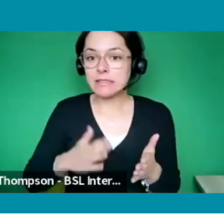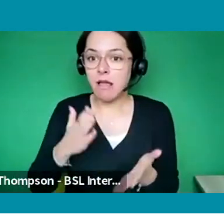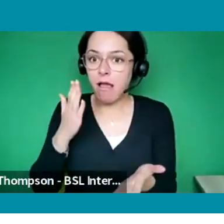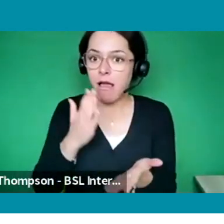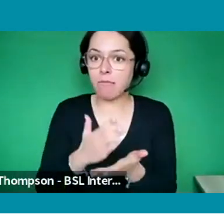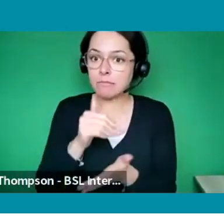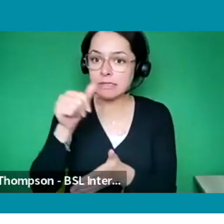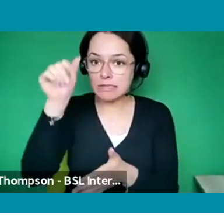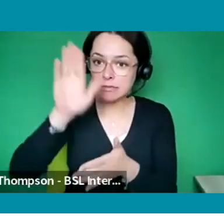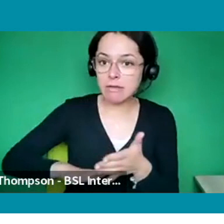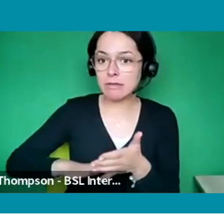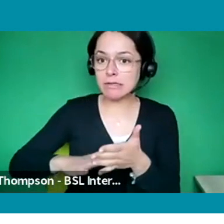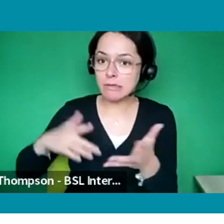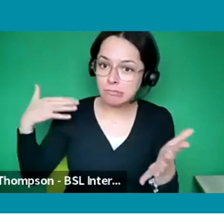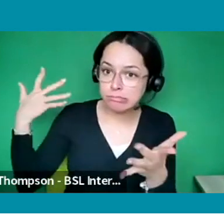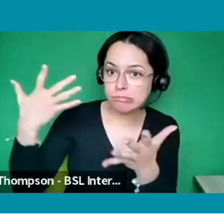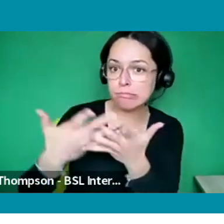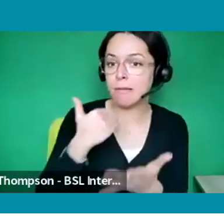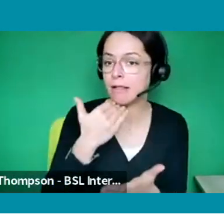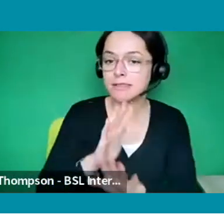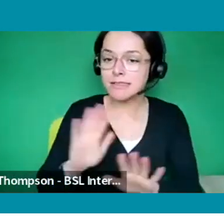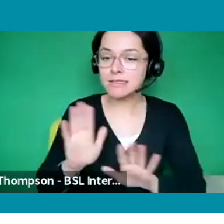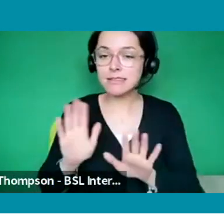We have quite a few Day Runner stuff that comes in.